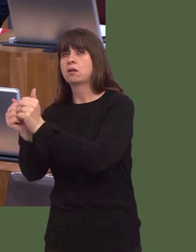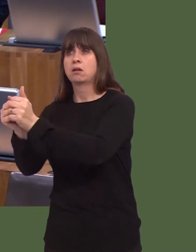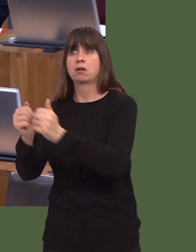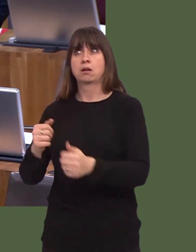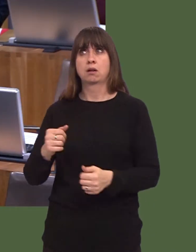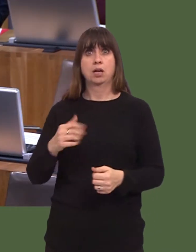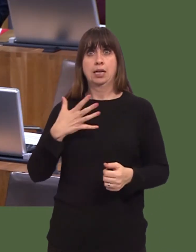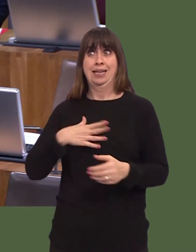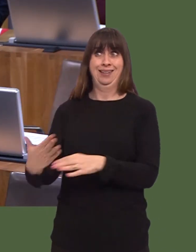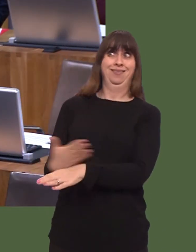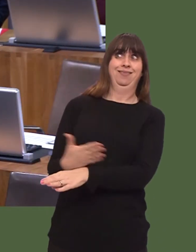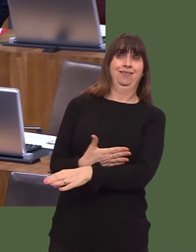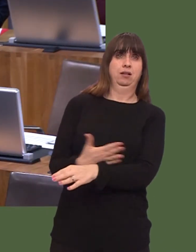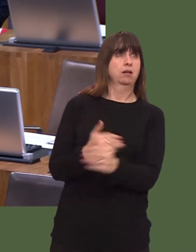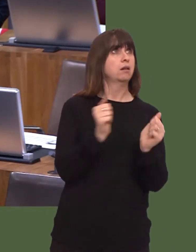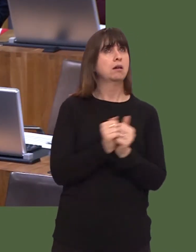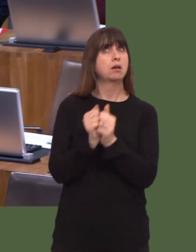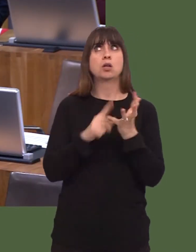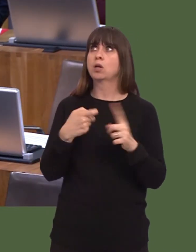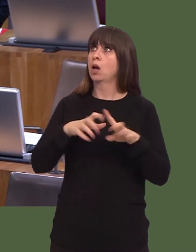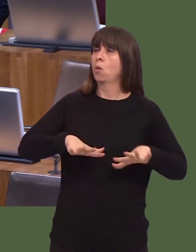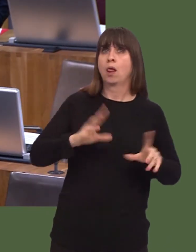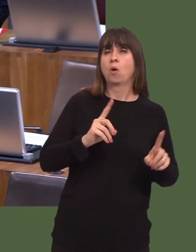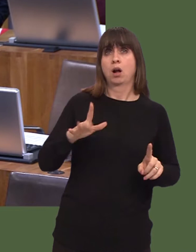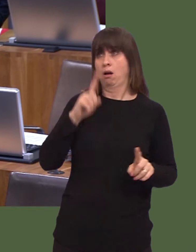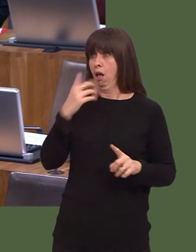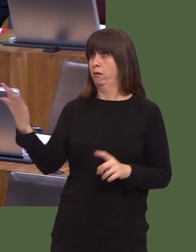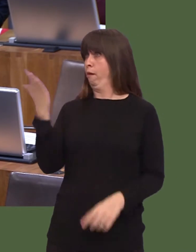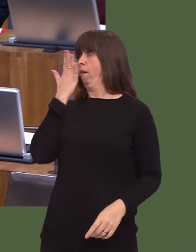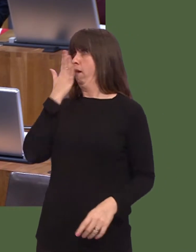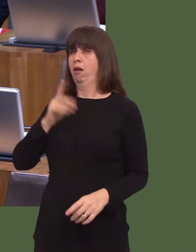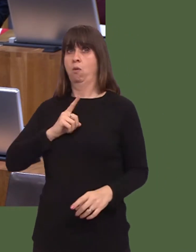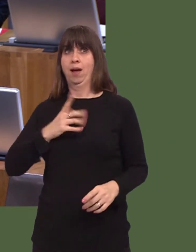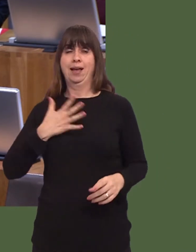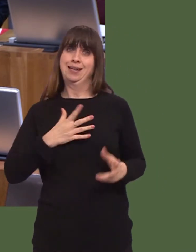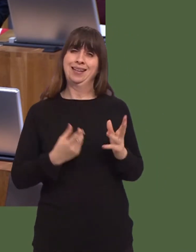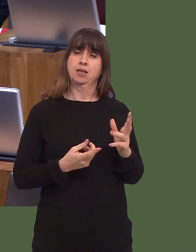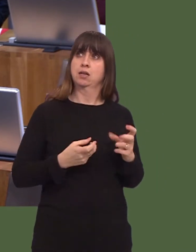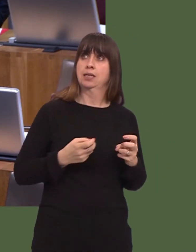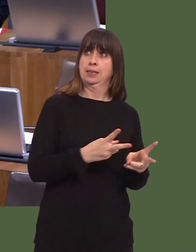ourselves in a situation where thereís no way of putting in place an alternative system. What does that mean?